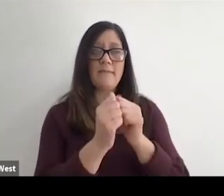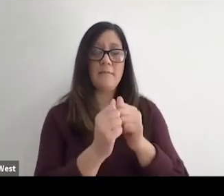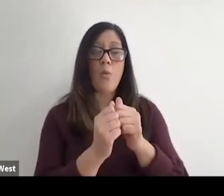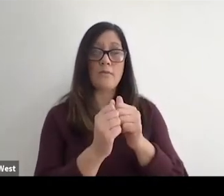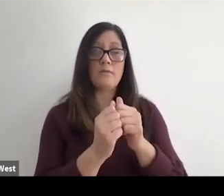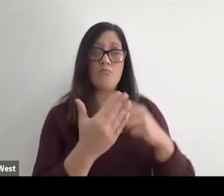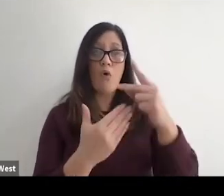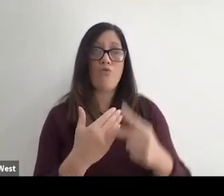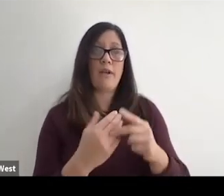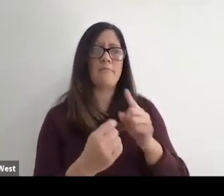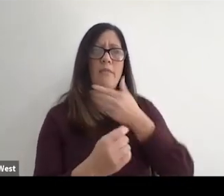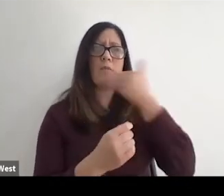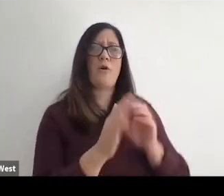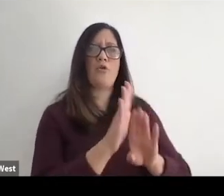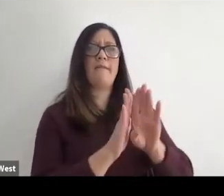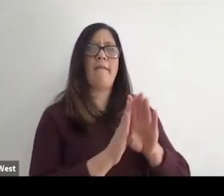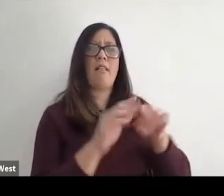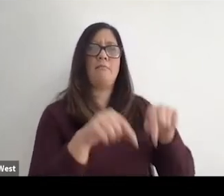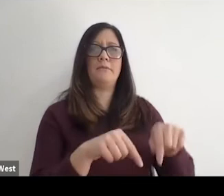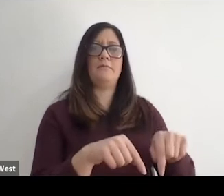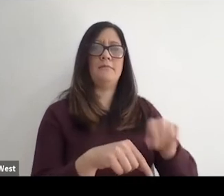In this country. Better developed than the more mainstream programs,